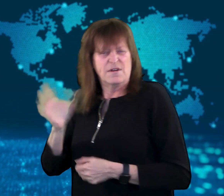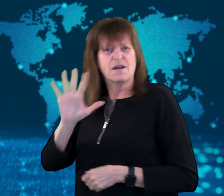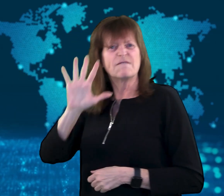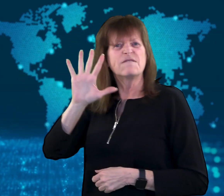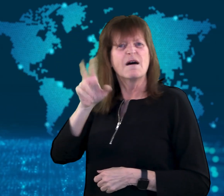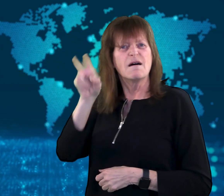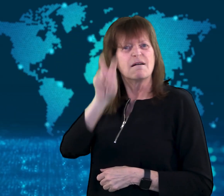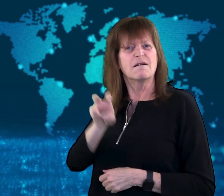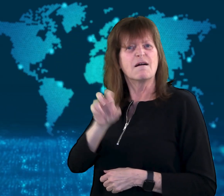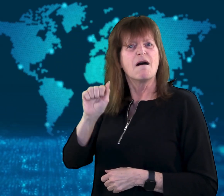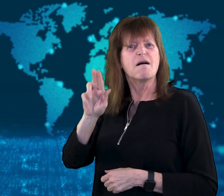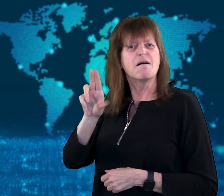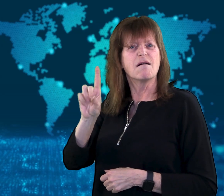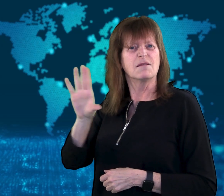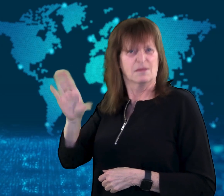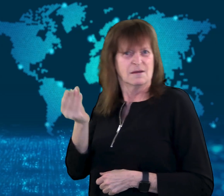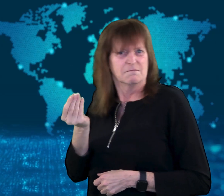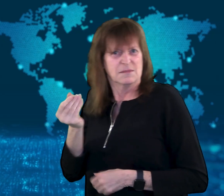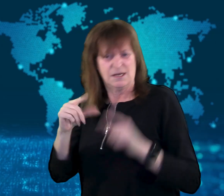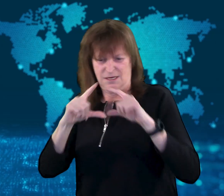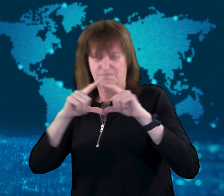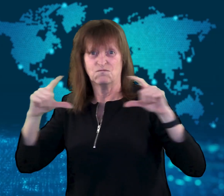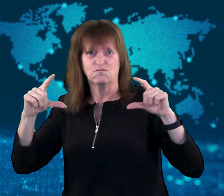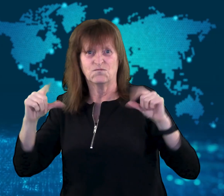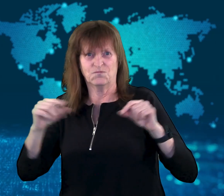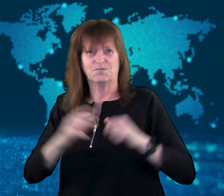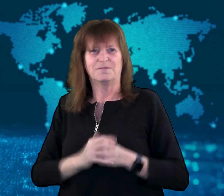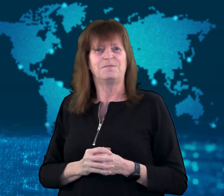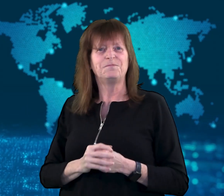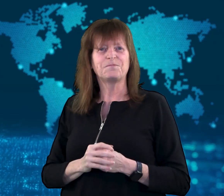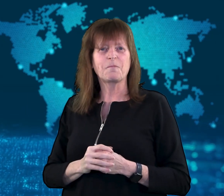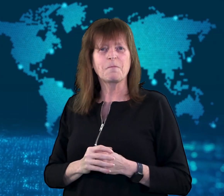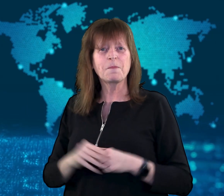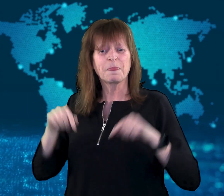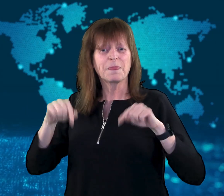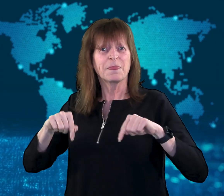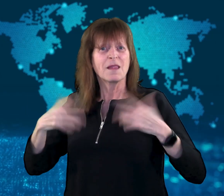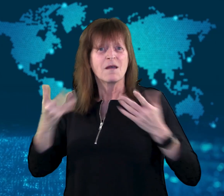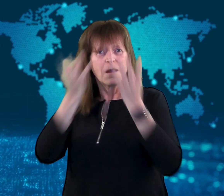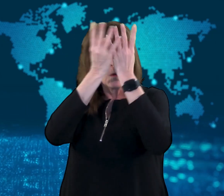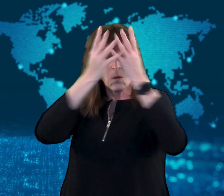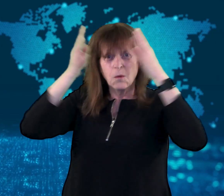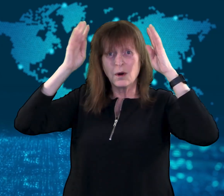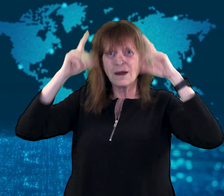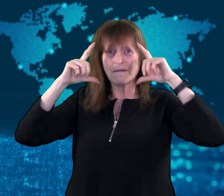The queen's face is also on some of the country's coins,